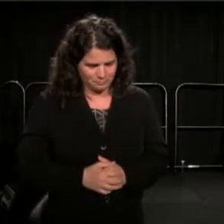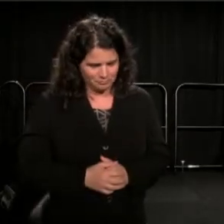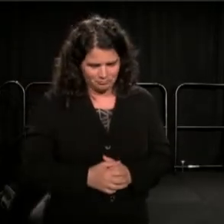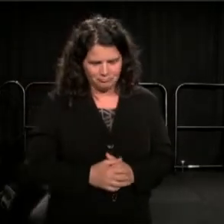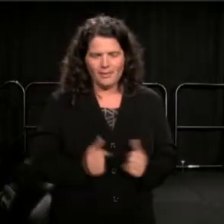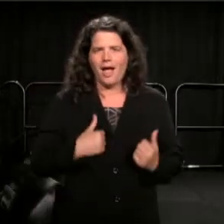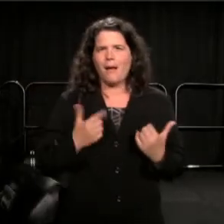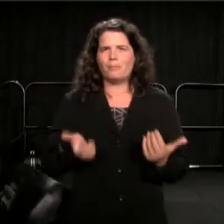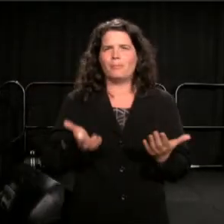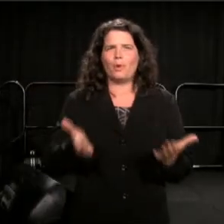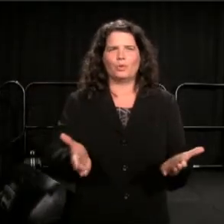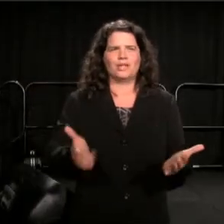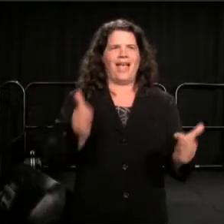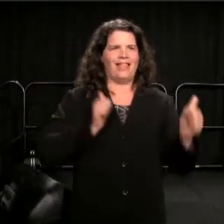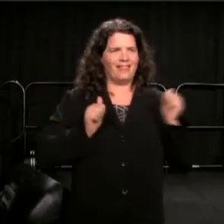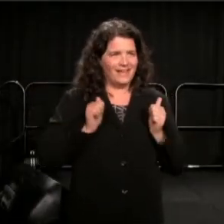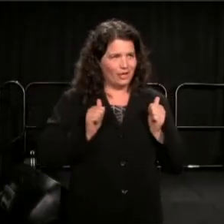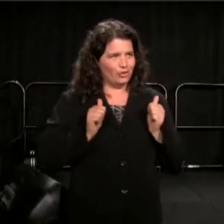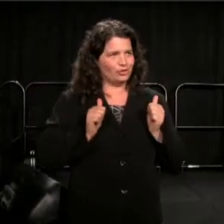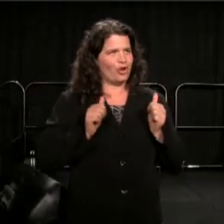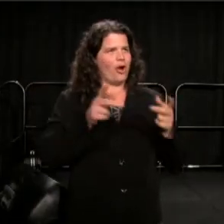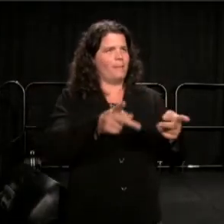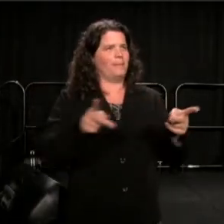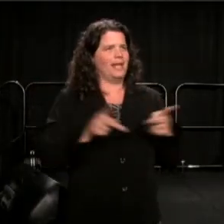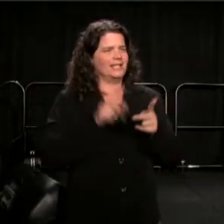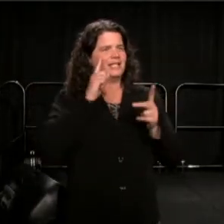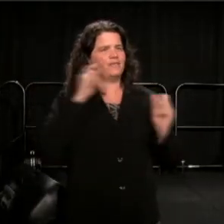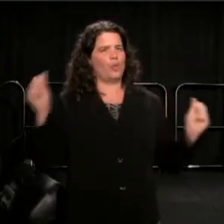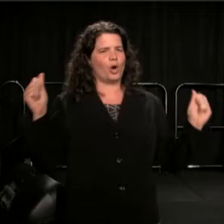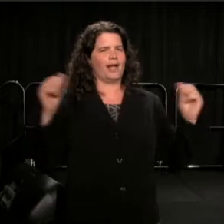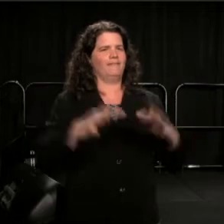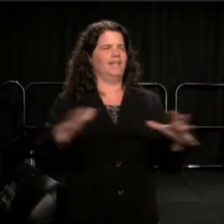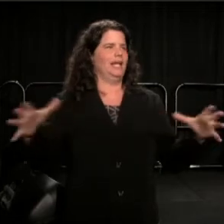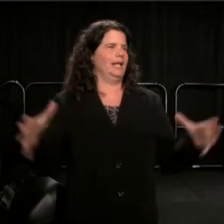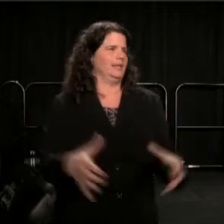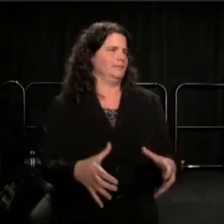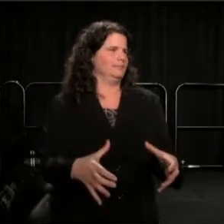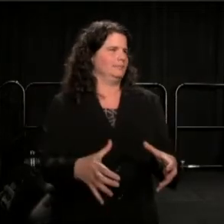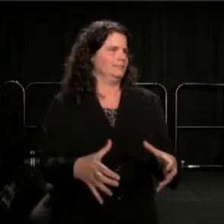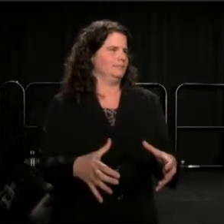Communities need them. Our country needs them. The world needs them.